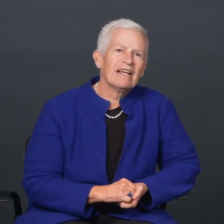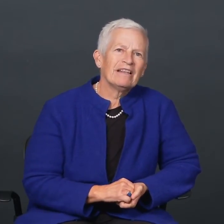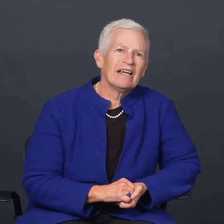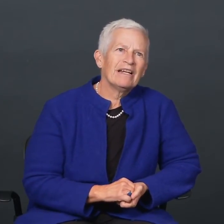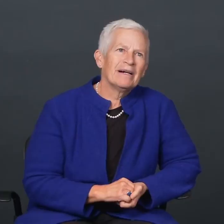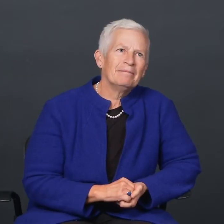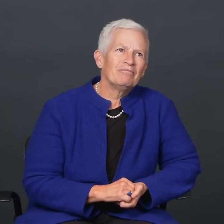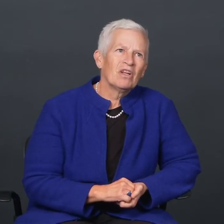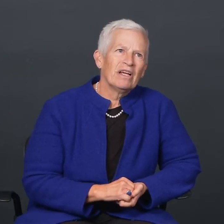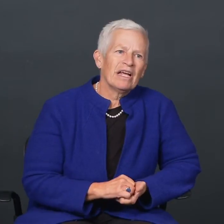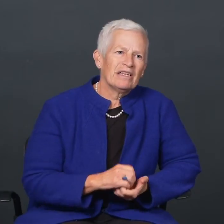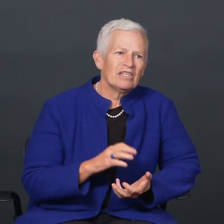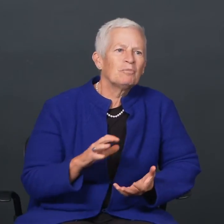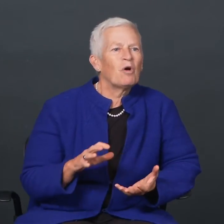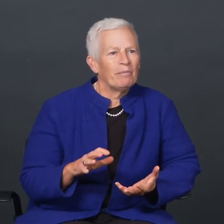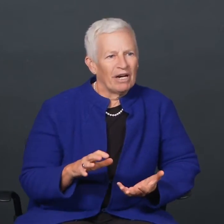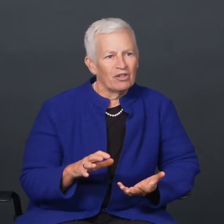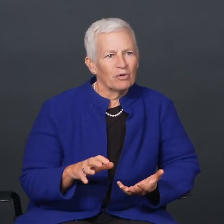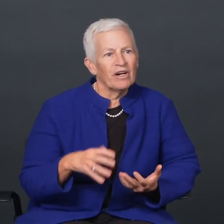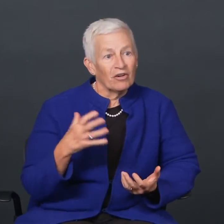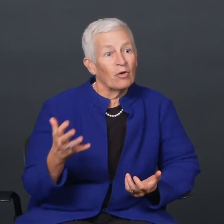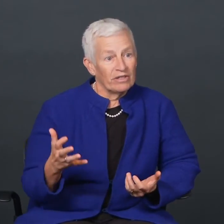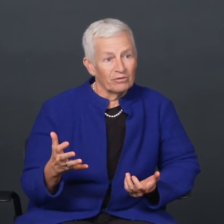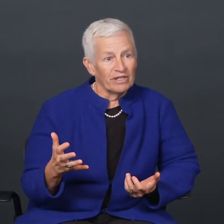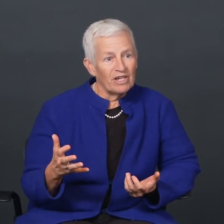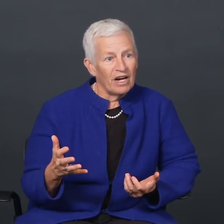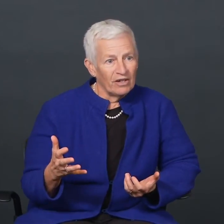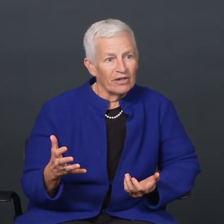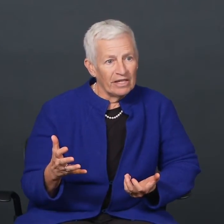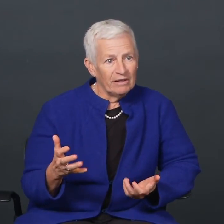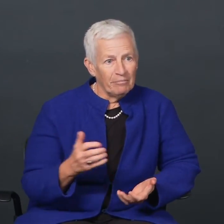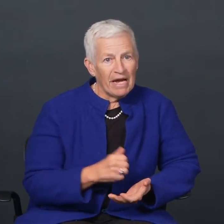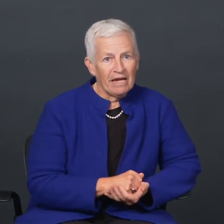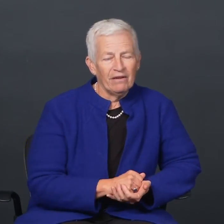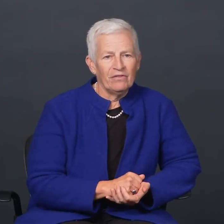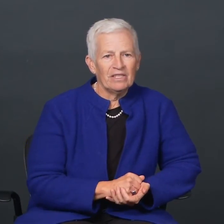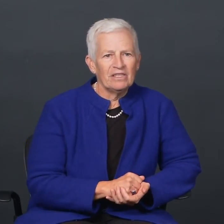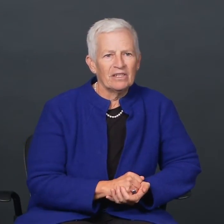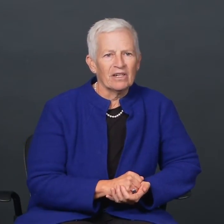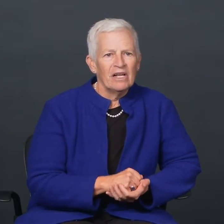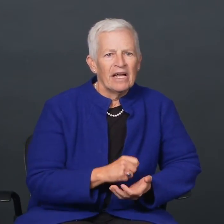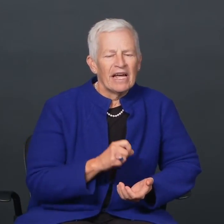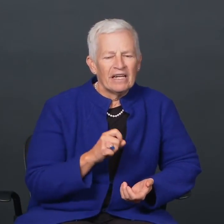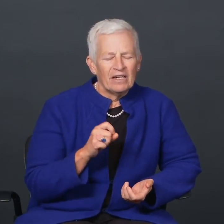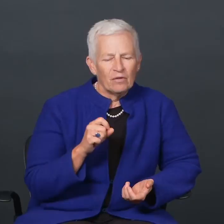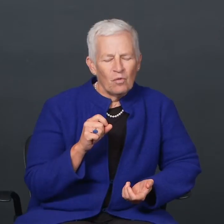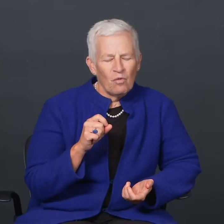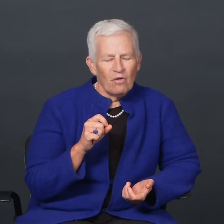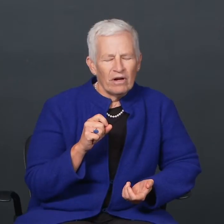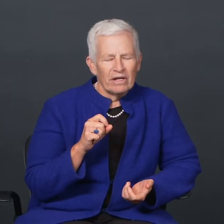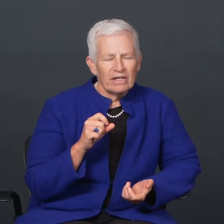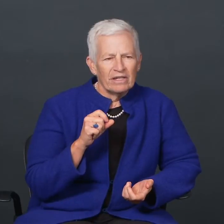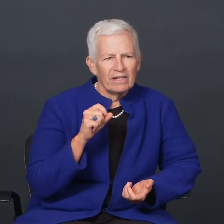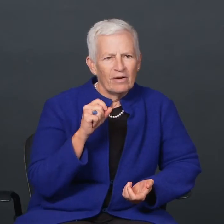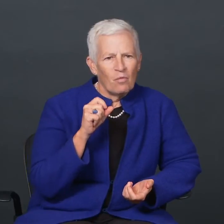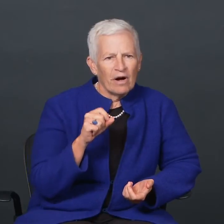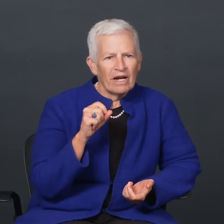say that at this point my career, I'm going to retire in May of this year [2017], and